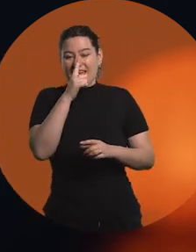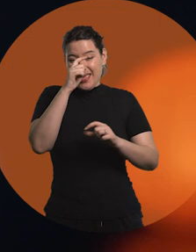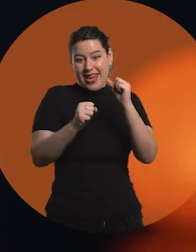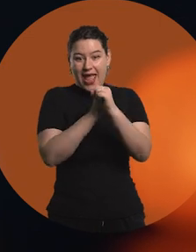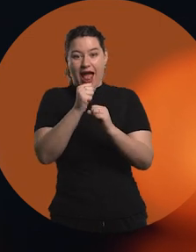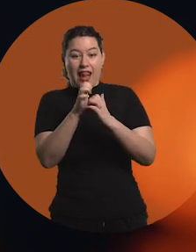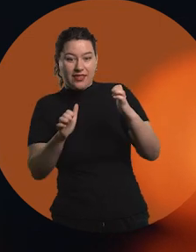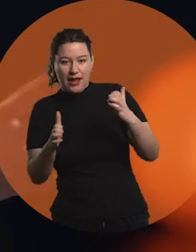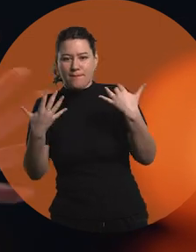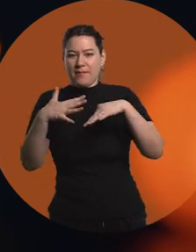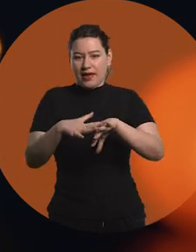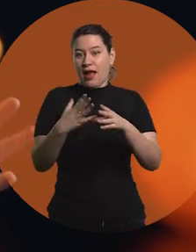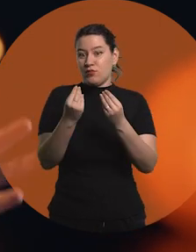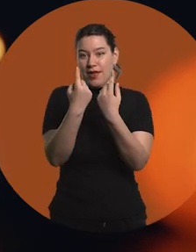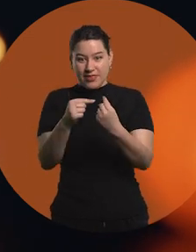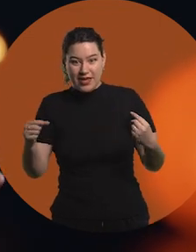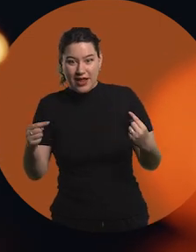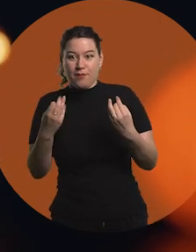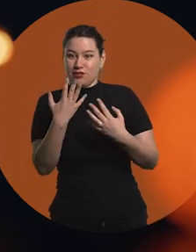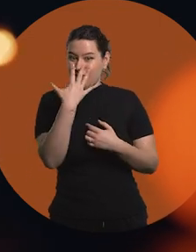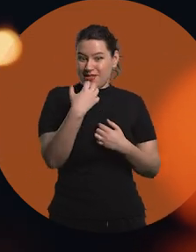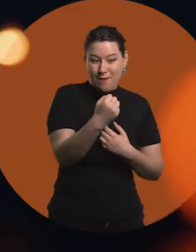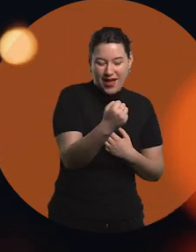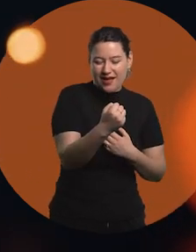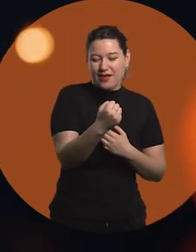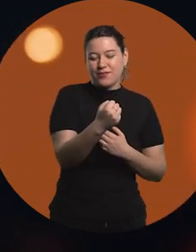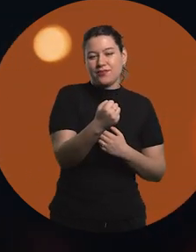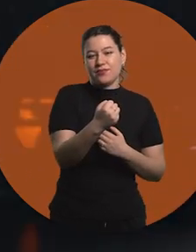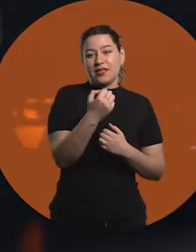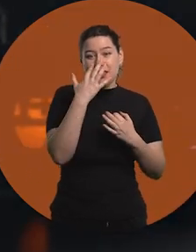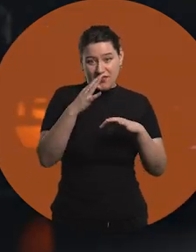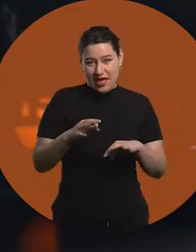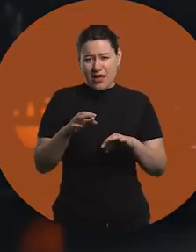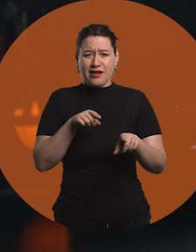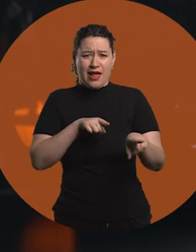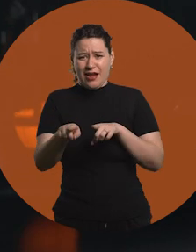Actually, it was like a mixture of several things, which is why it caught my attention a bit. And the truth is that it was a very nice career,